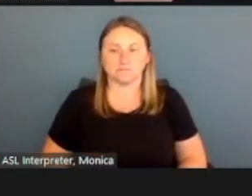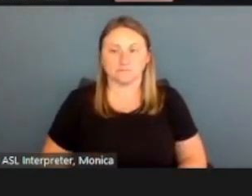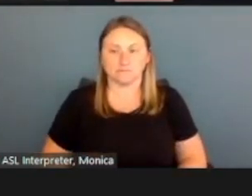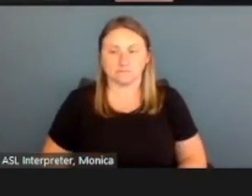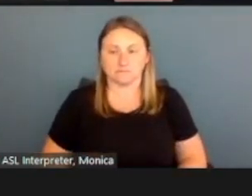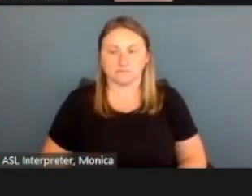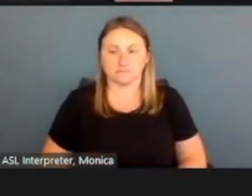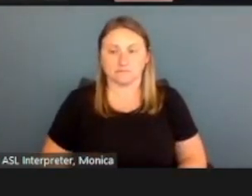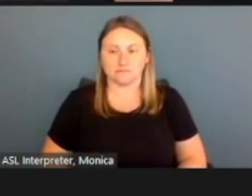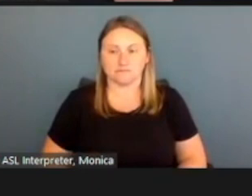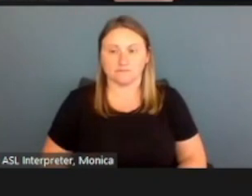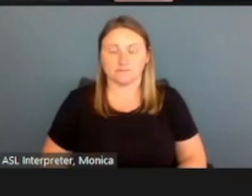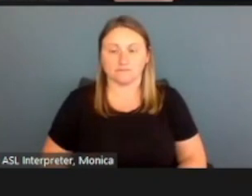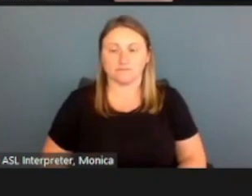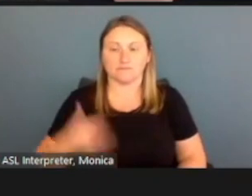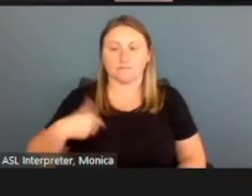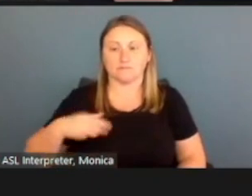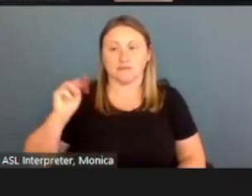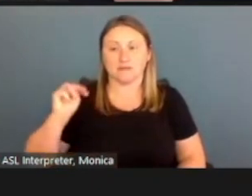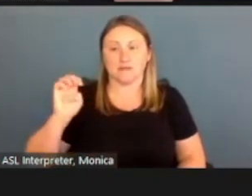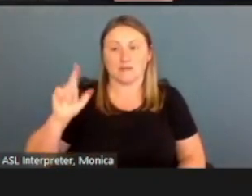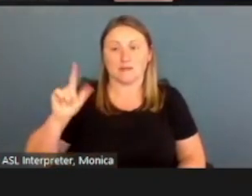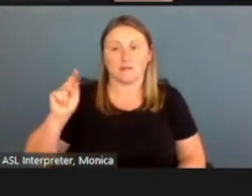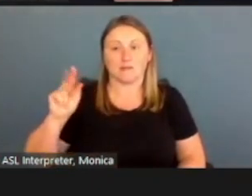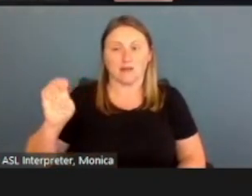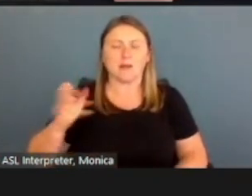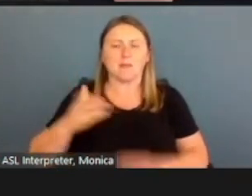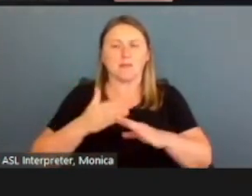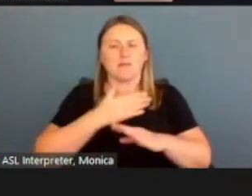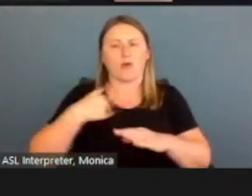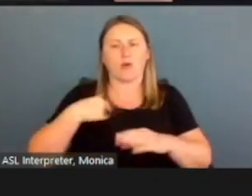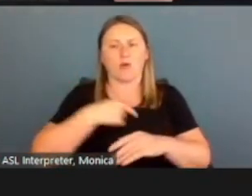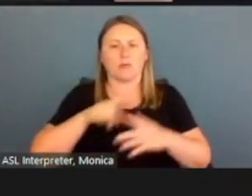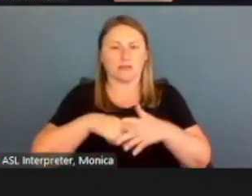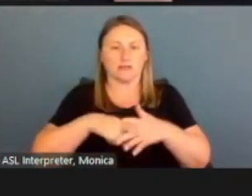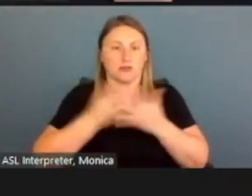Okay, so before we get started, just wanted to let you all know